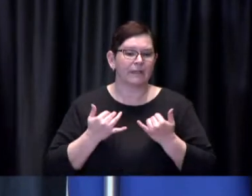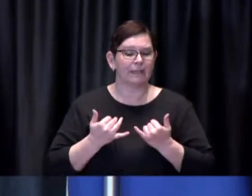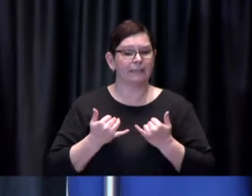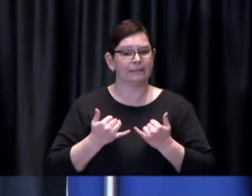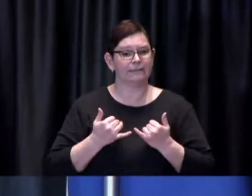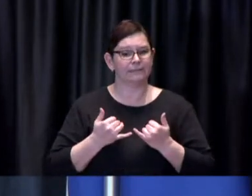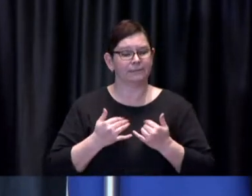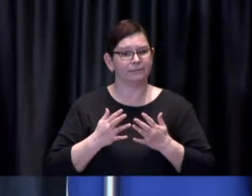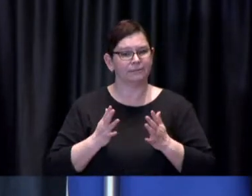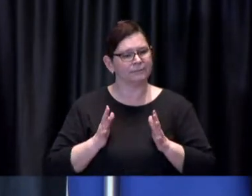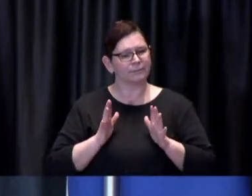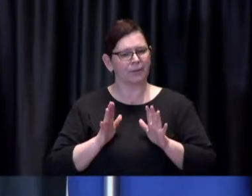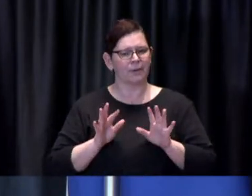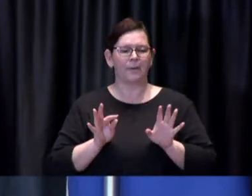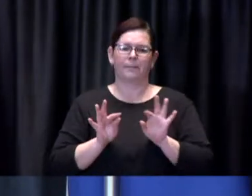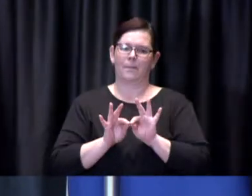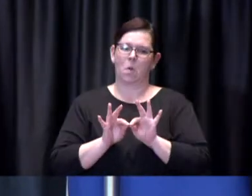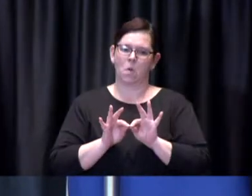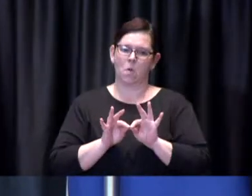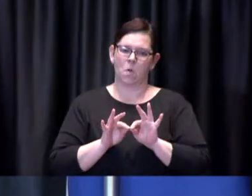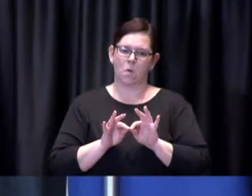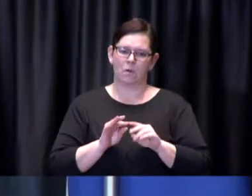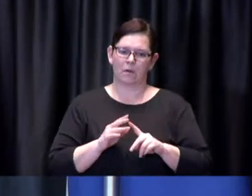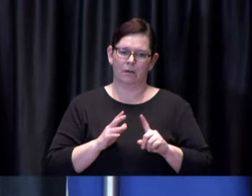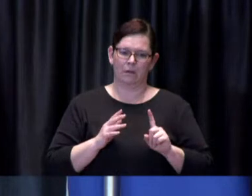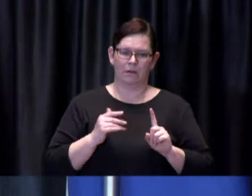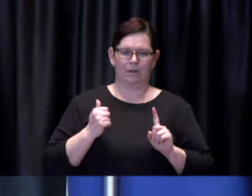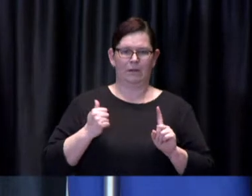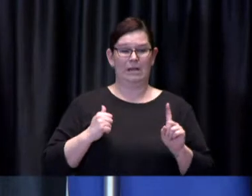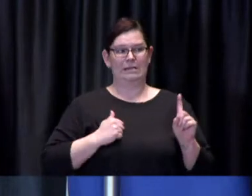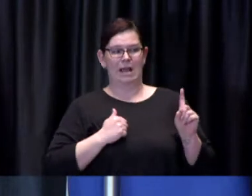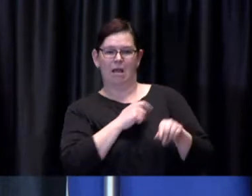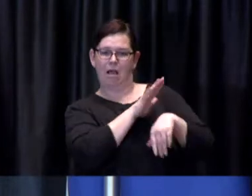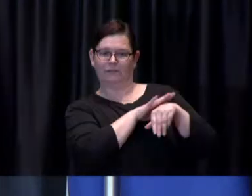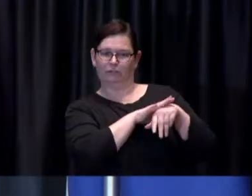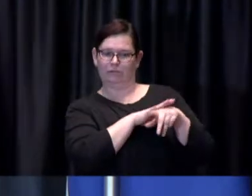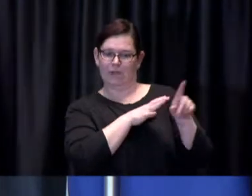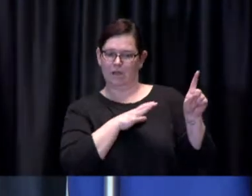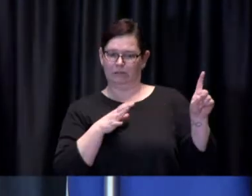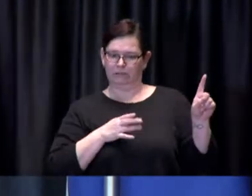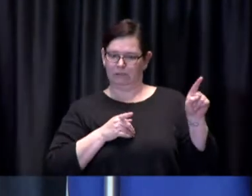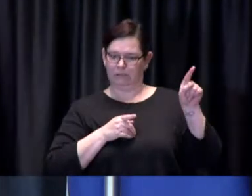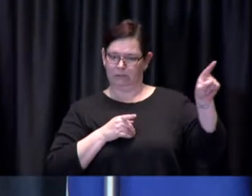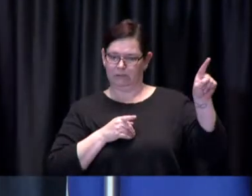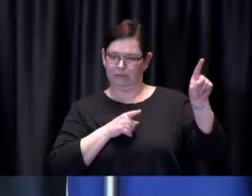is a National Advisory Committee on immunization constantly assessing and reassessing vaccines